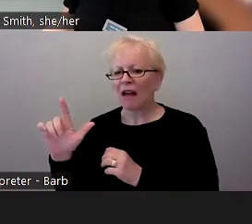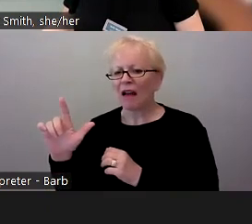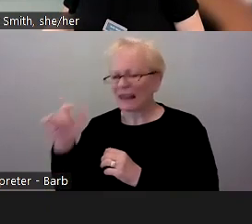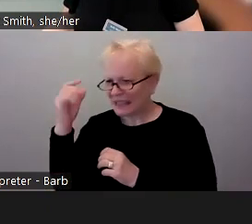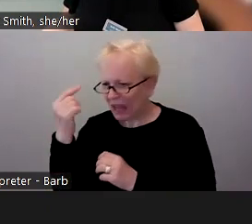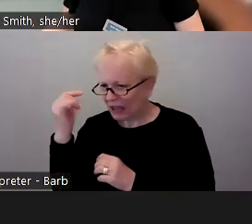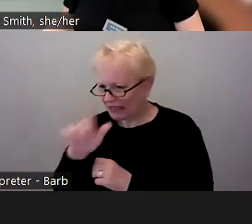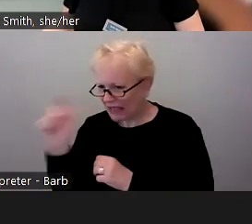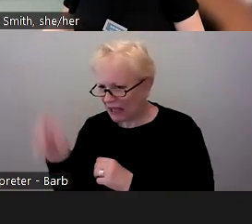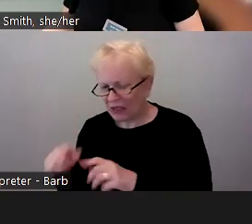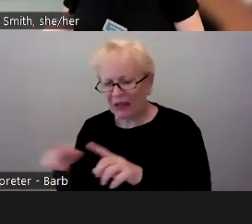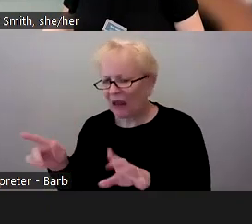All right.